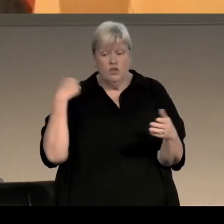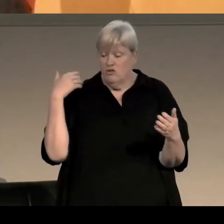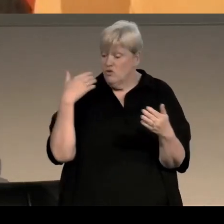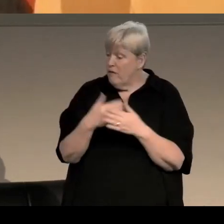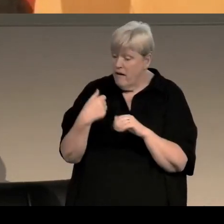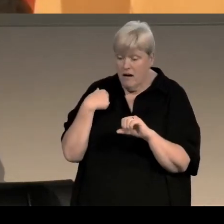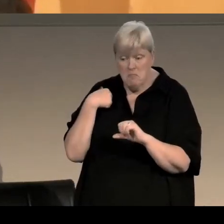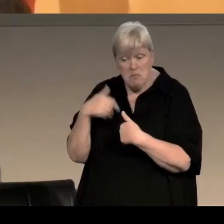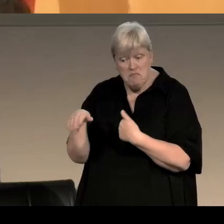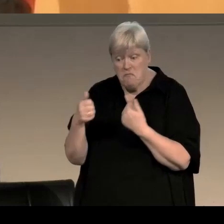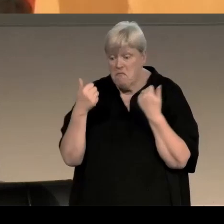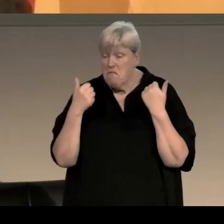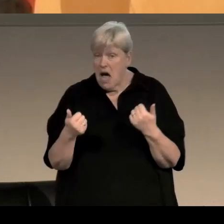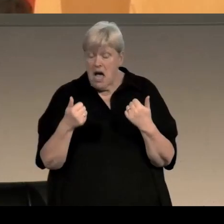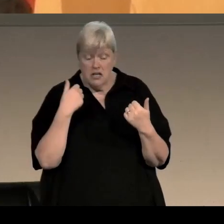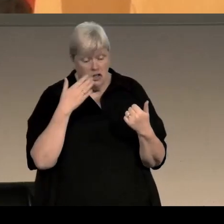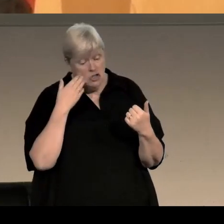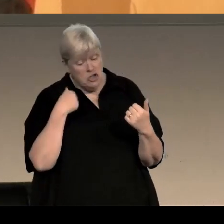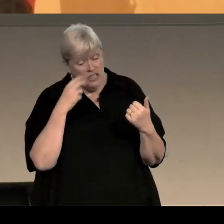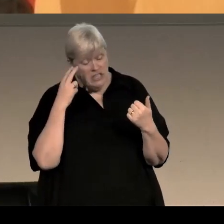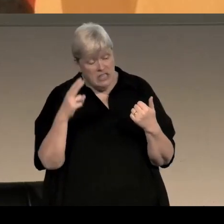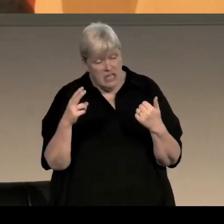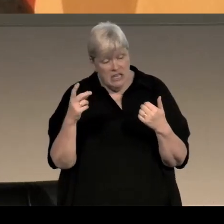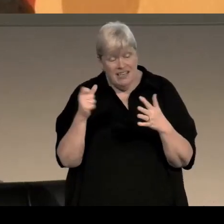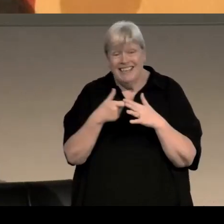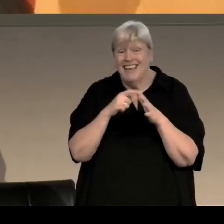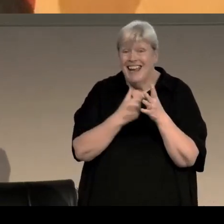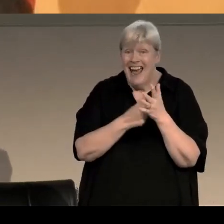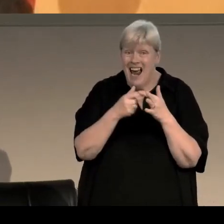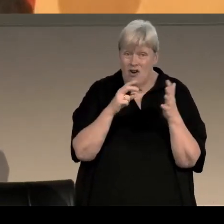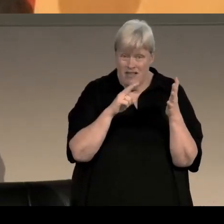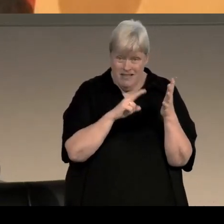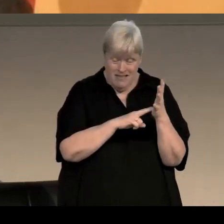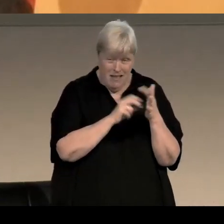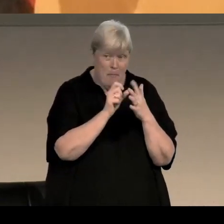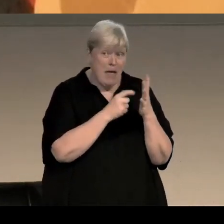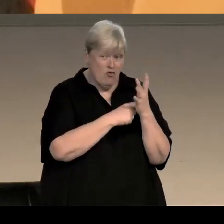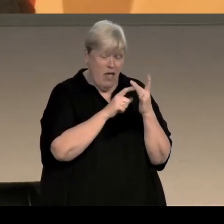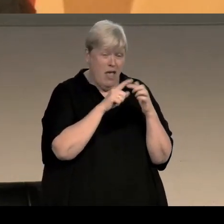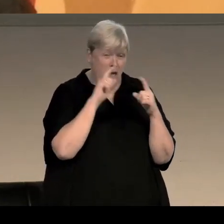well served I've just seen Karen Pirie will be coming to the screens in the new year with an